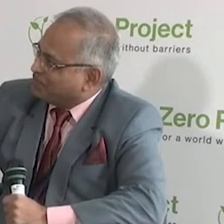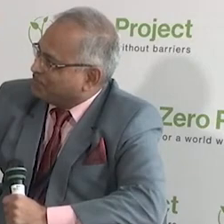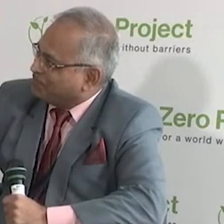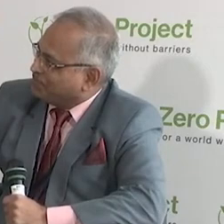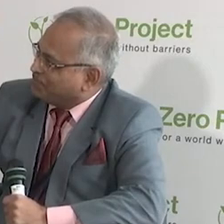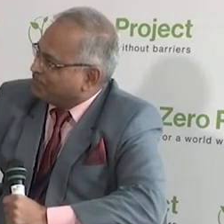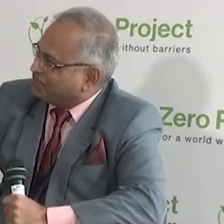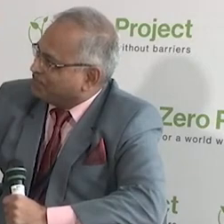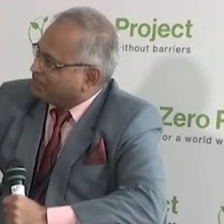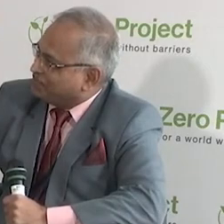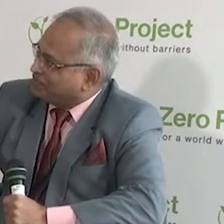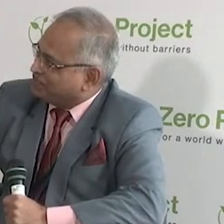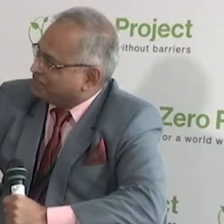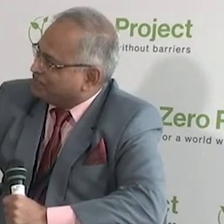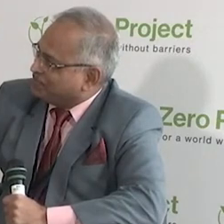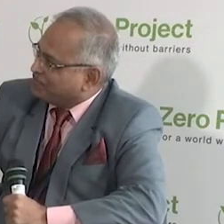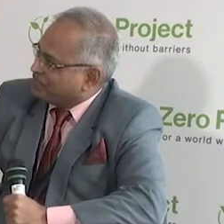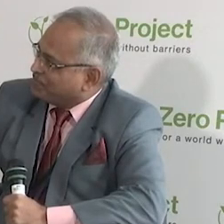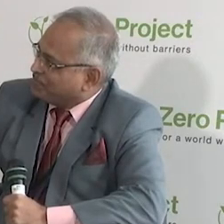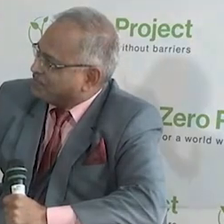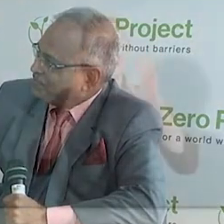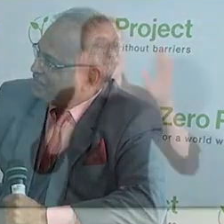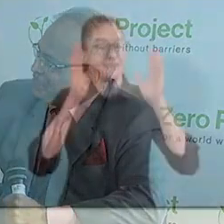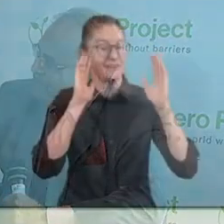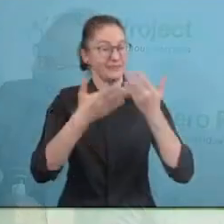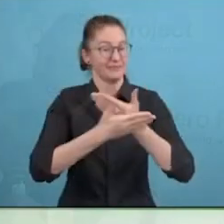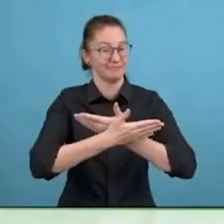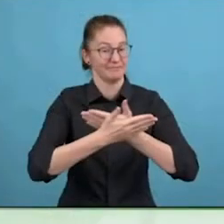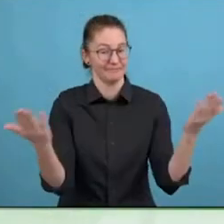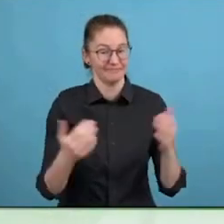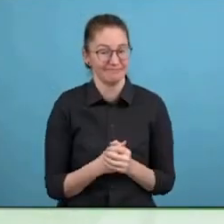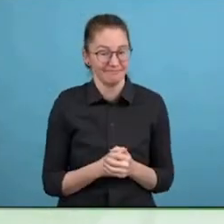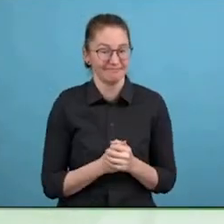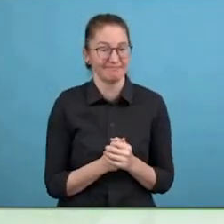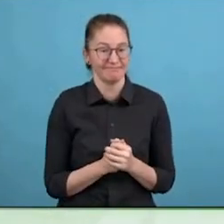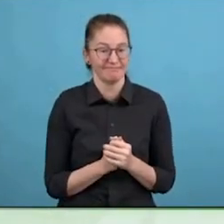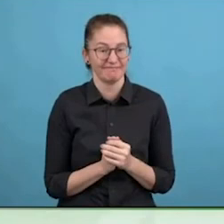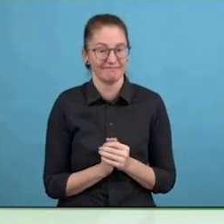focused on a new idea I did not know about until last night called